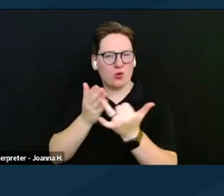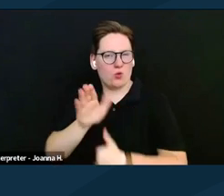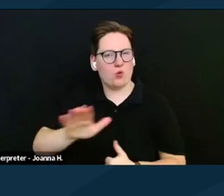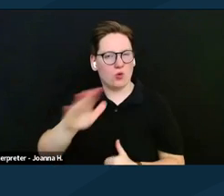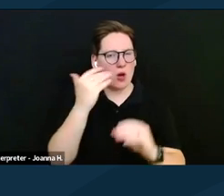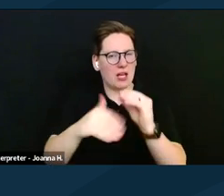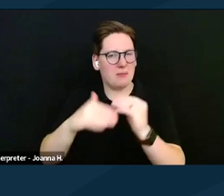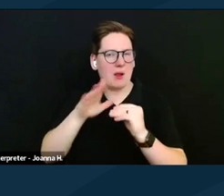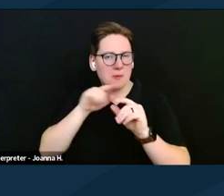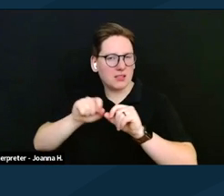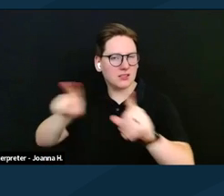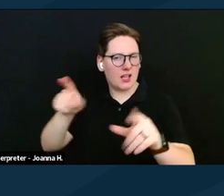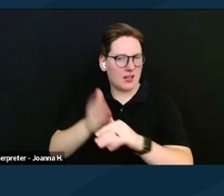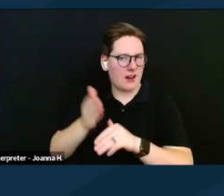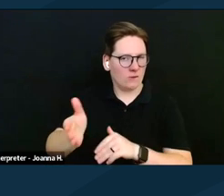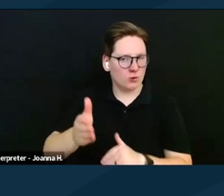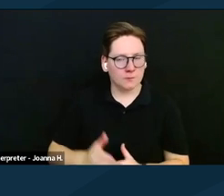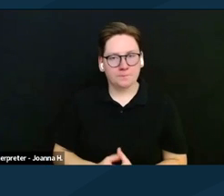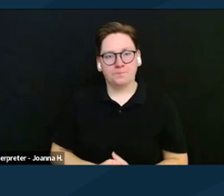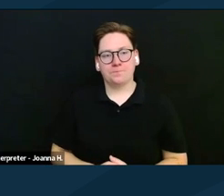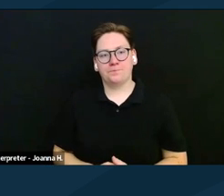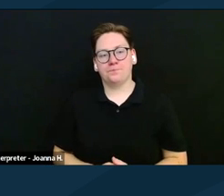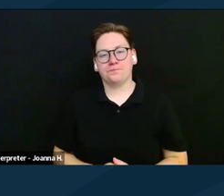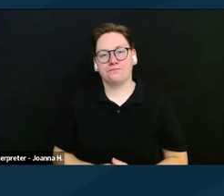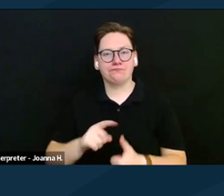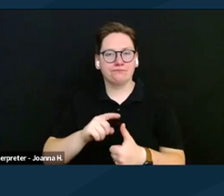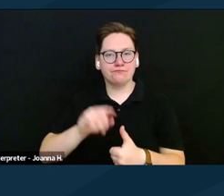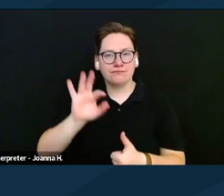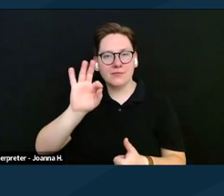And so in addition to fact sheets and a copy of slides,